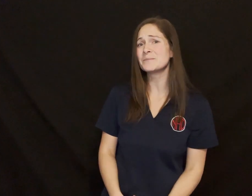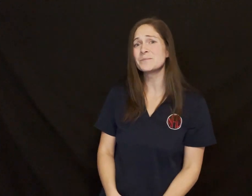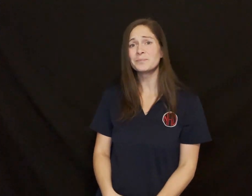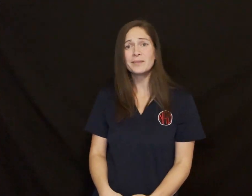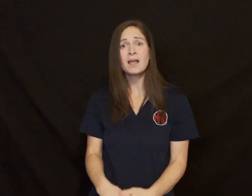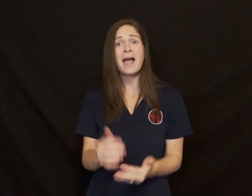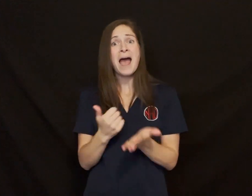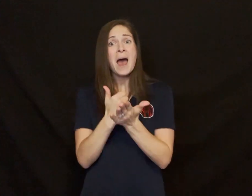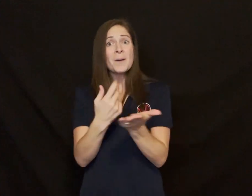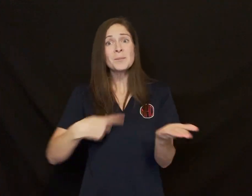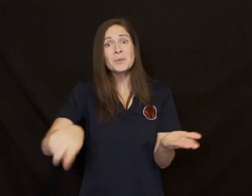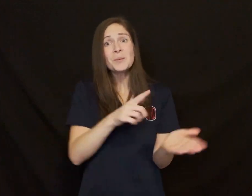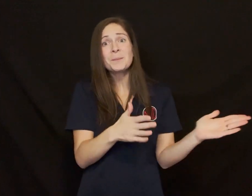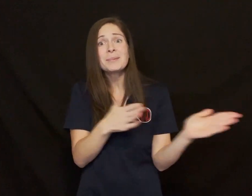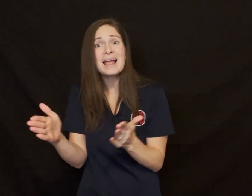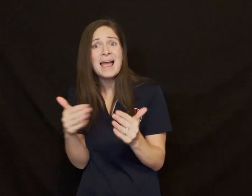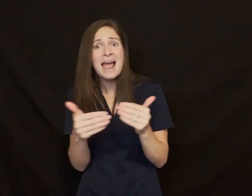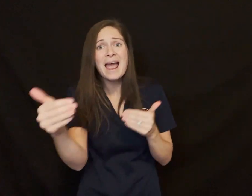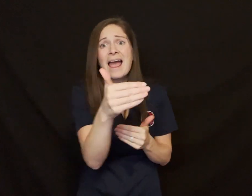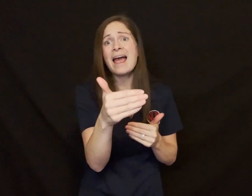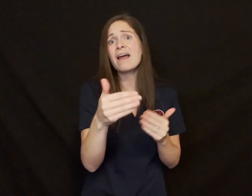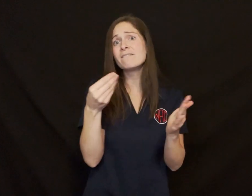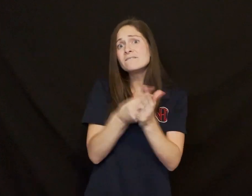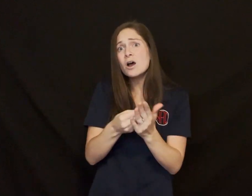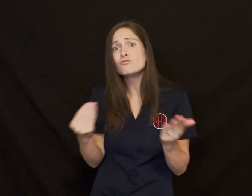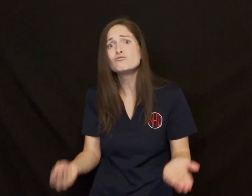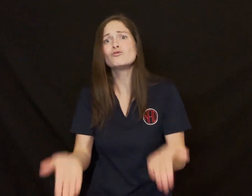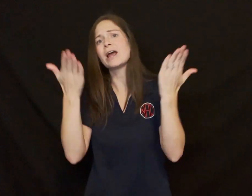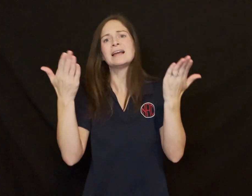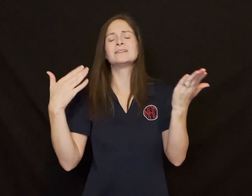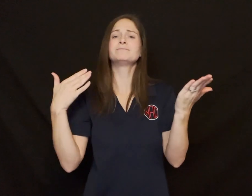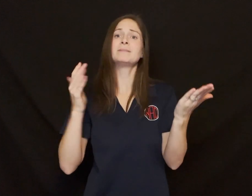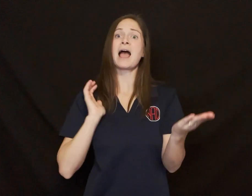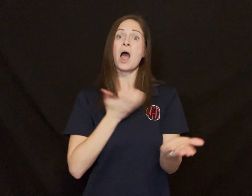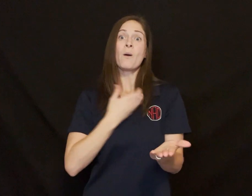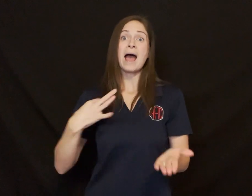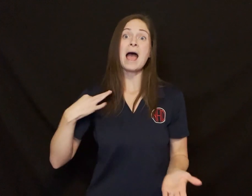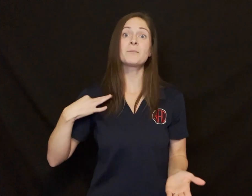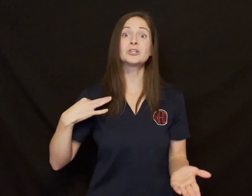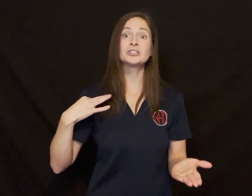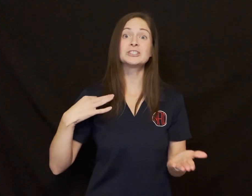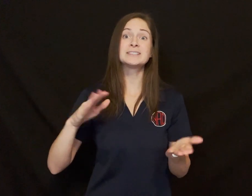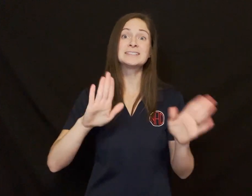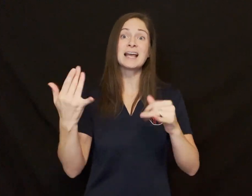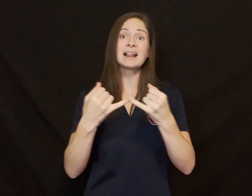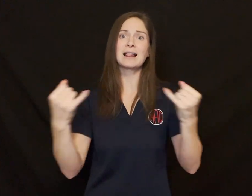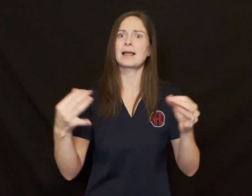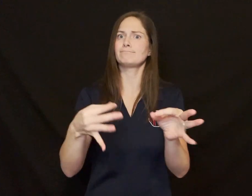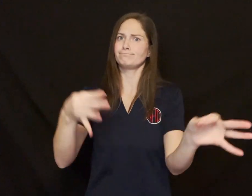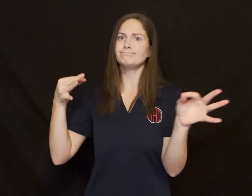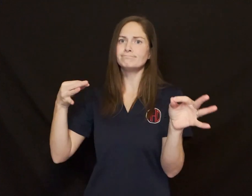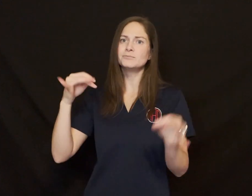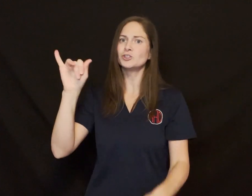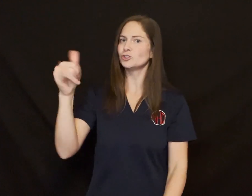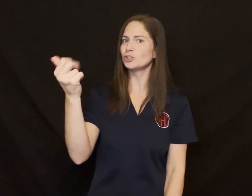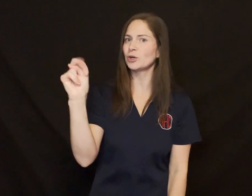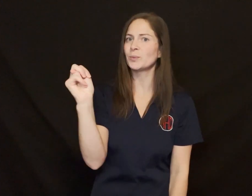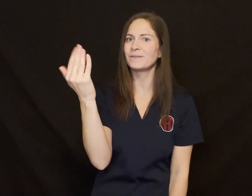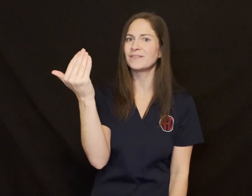To help people plan ahead and fundraise, we are making the application deadline earlier - January 15th.